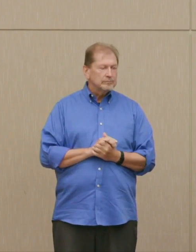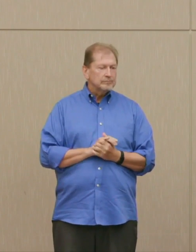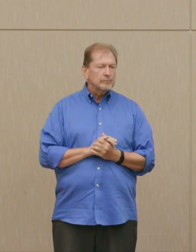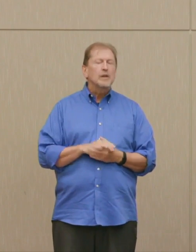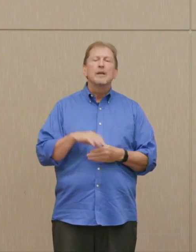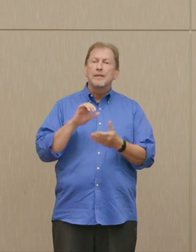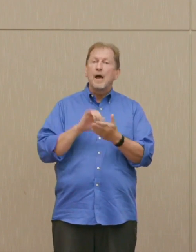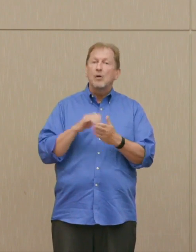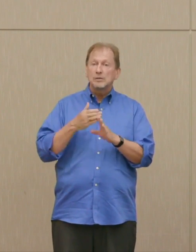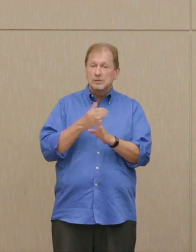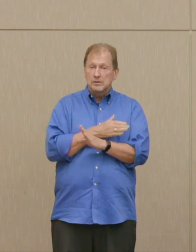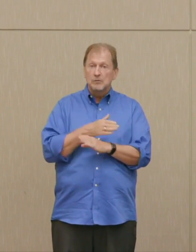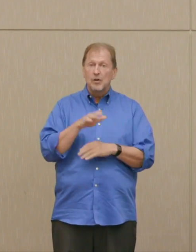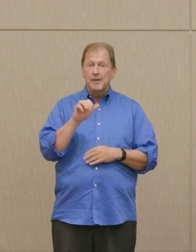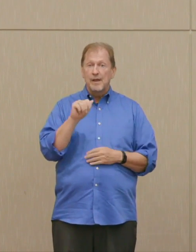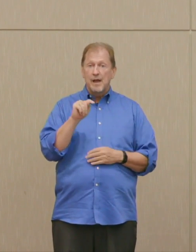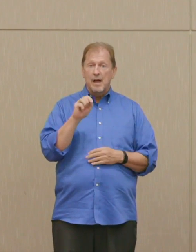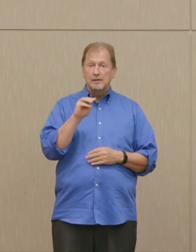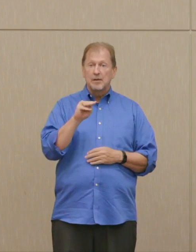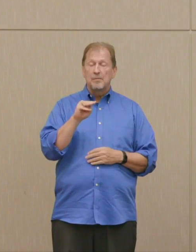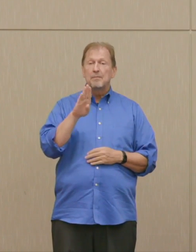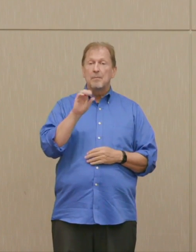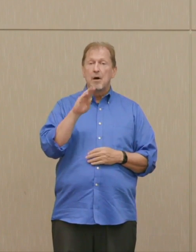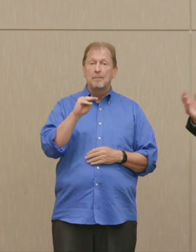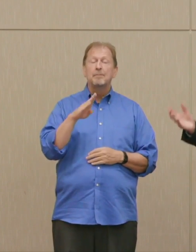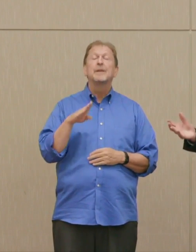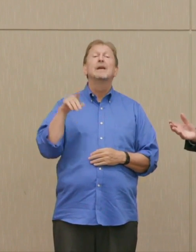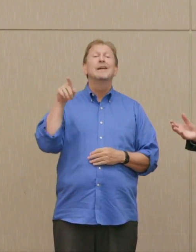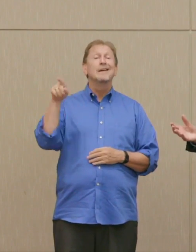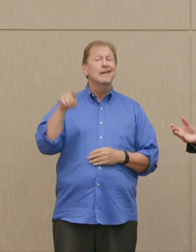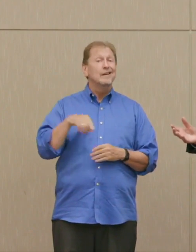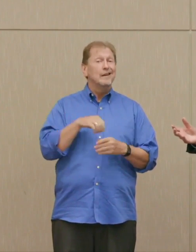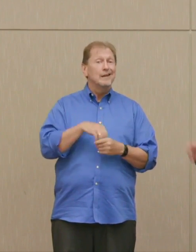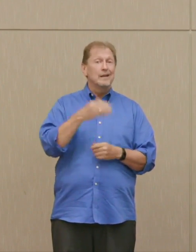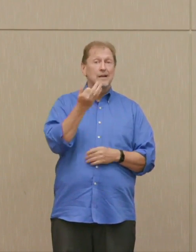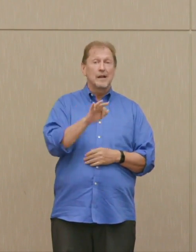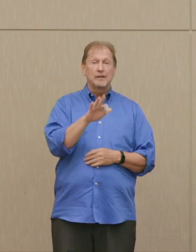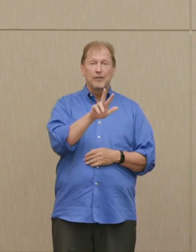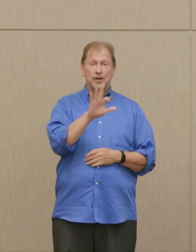existence of the atom bomb, in 1939 at the University of Chicago.